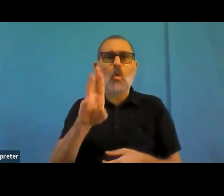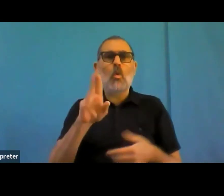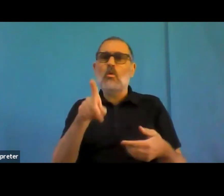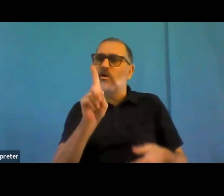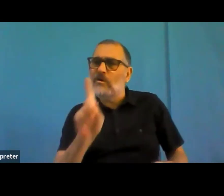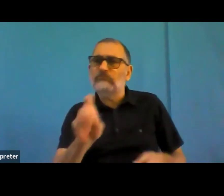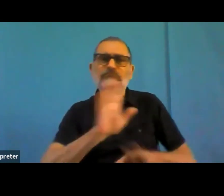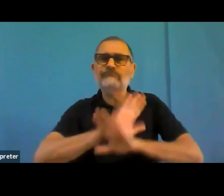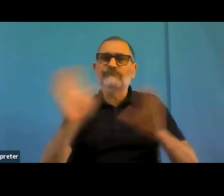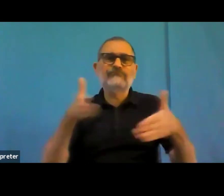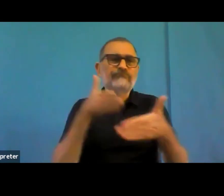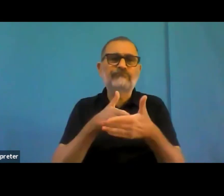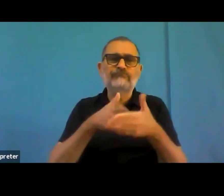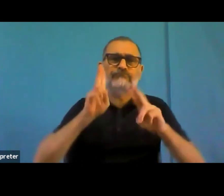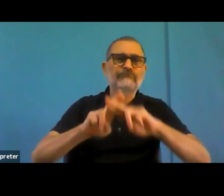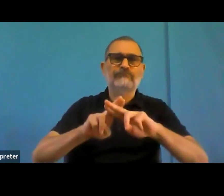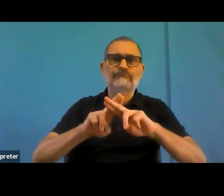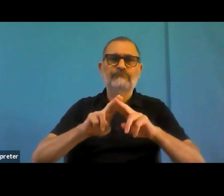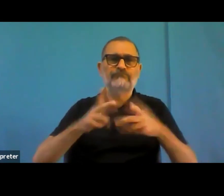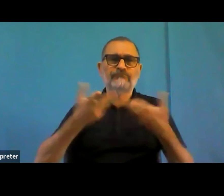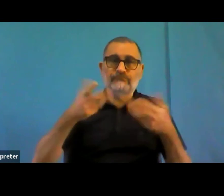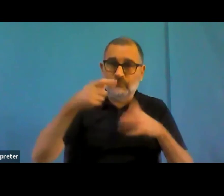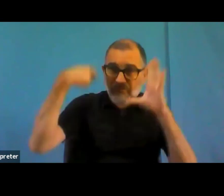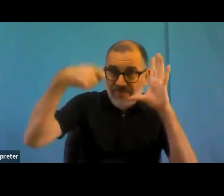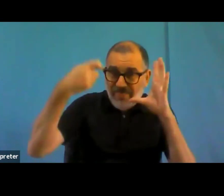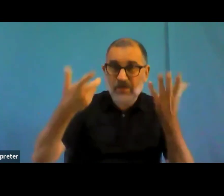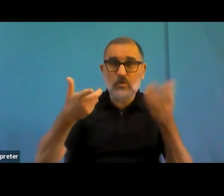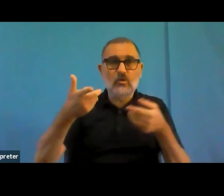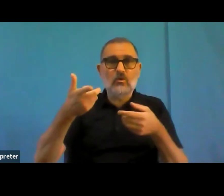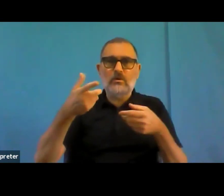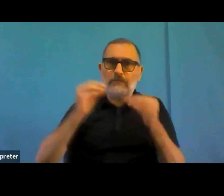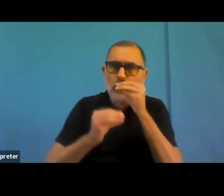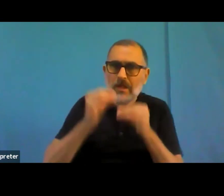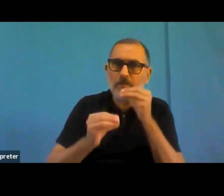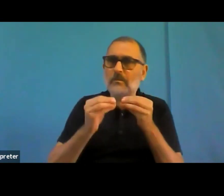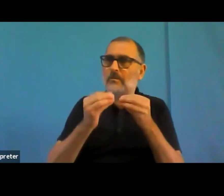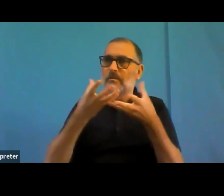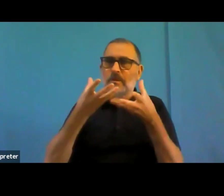So that is really kind of a balance, where the where the directive, the legal requirements,